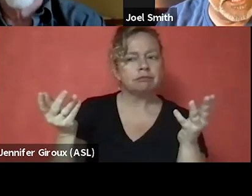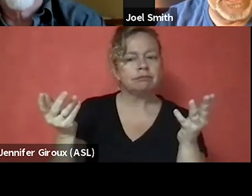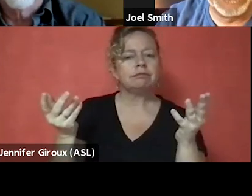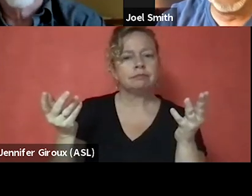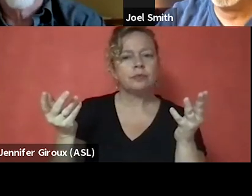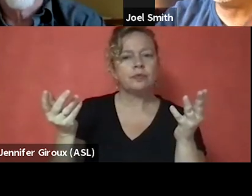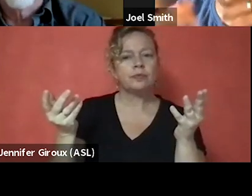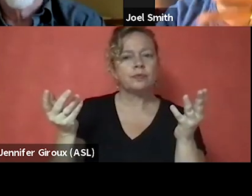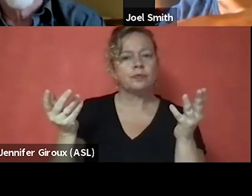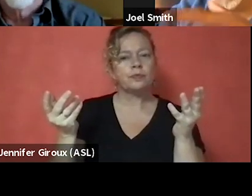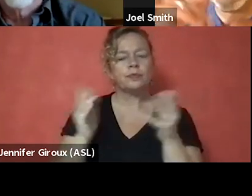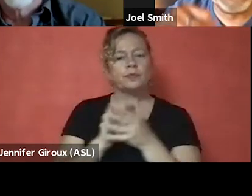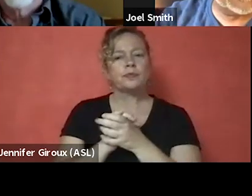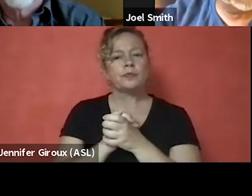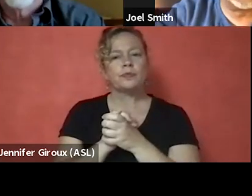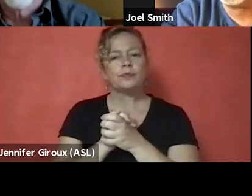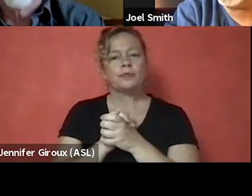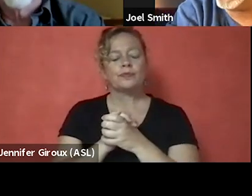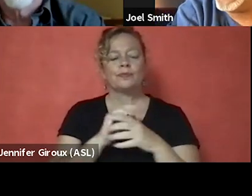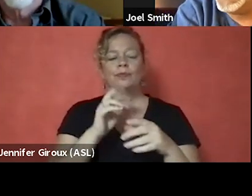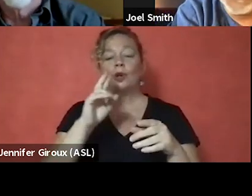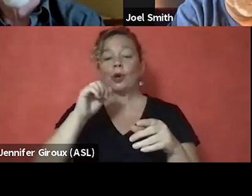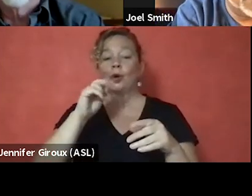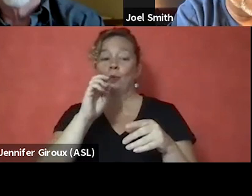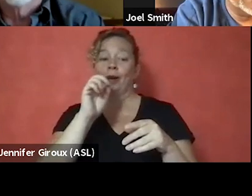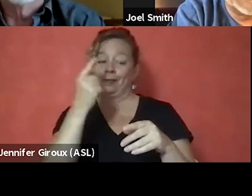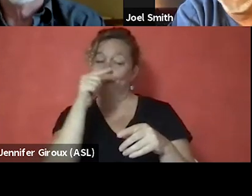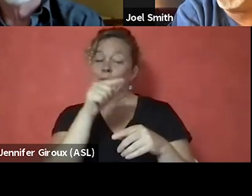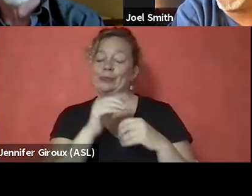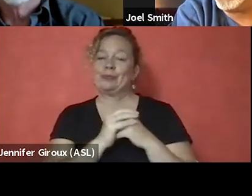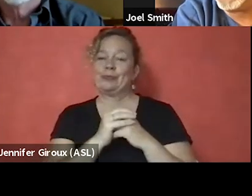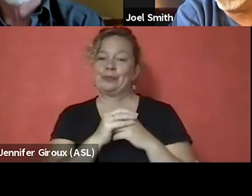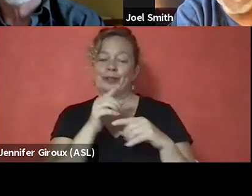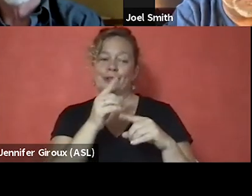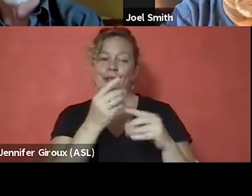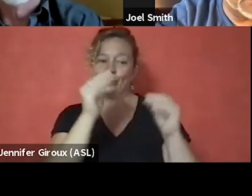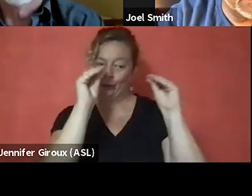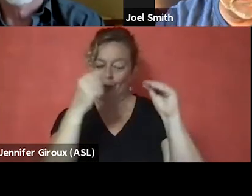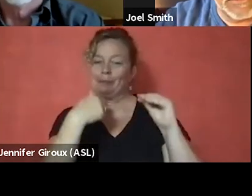I don't, and Racquel, this was from you because you taught me something,